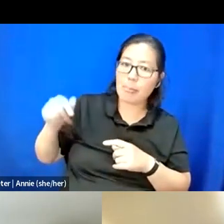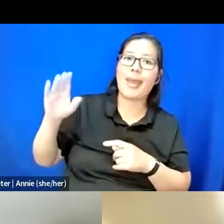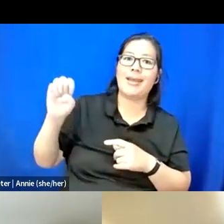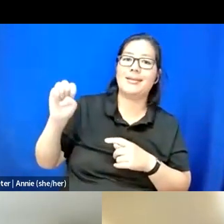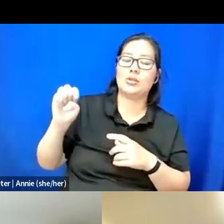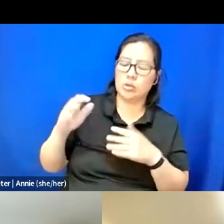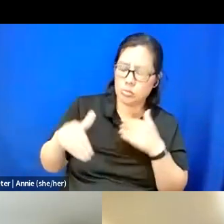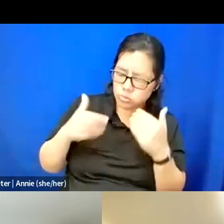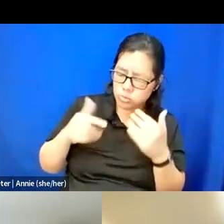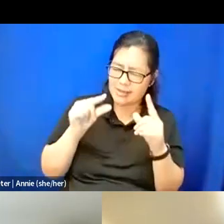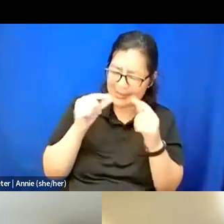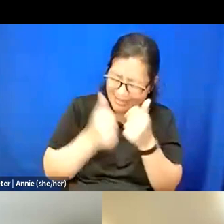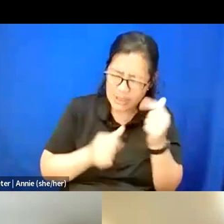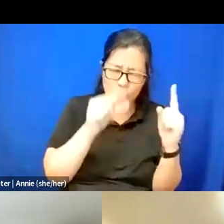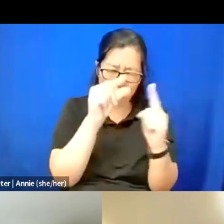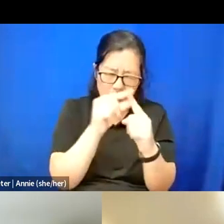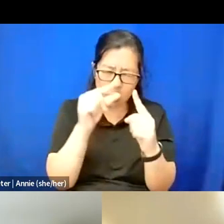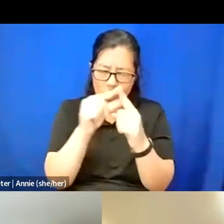of every sentence in my own time.